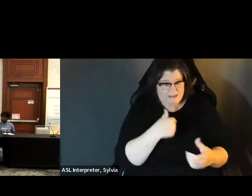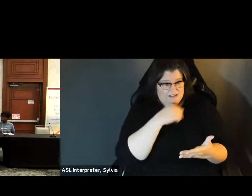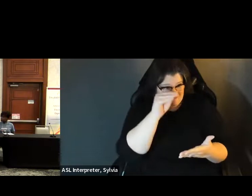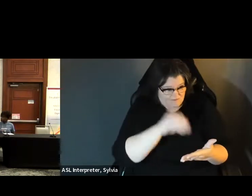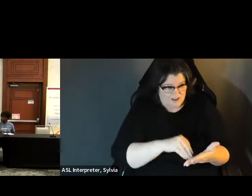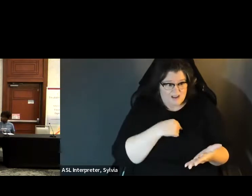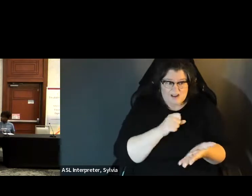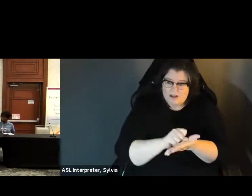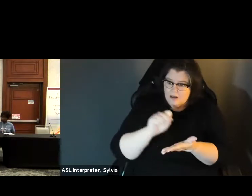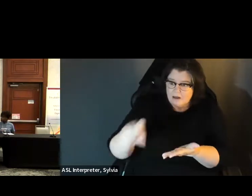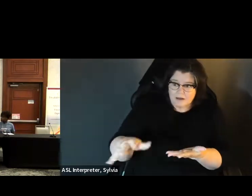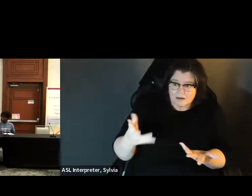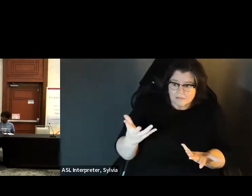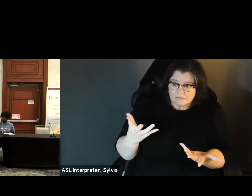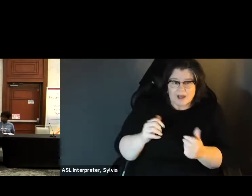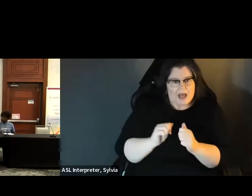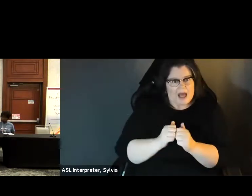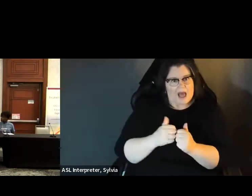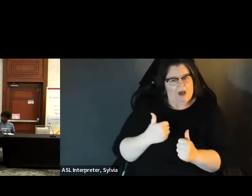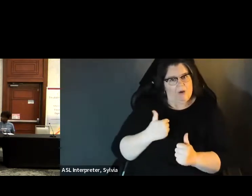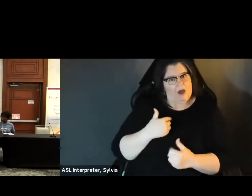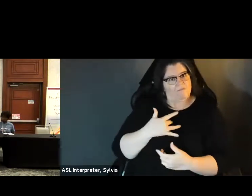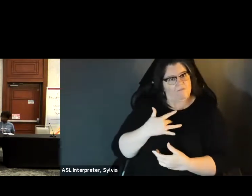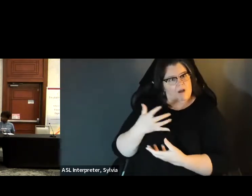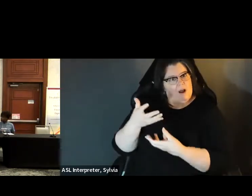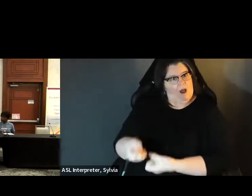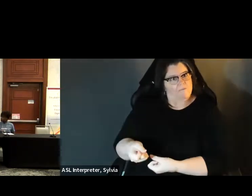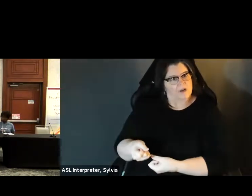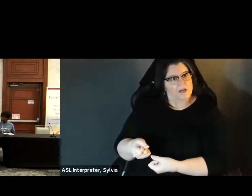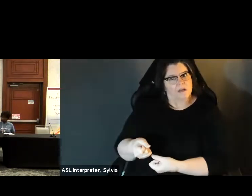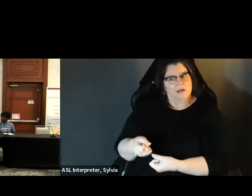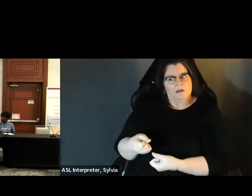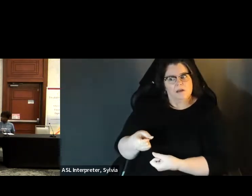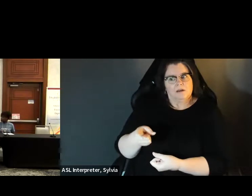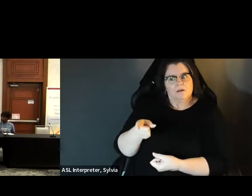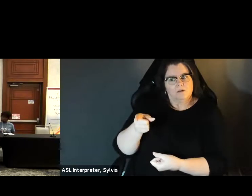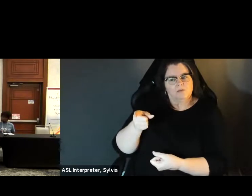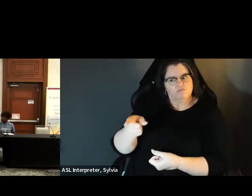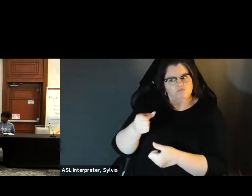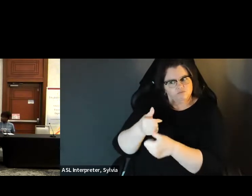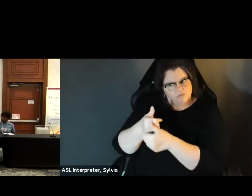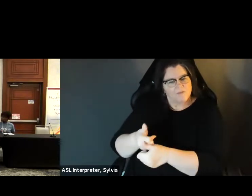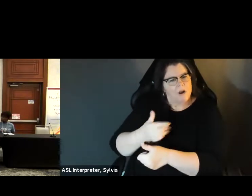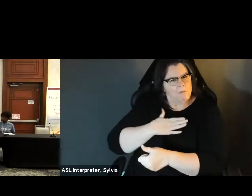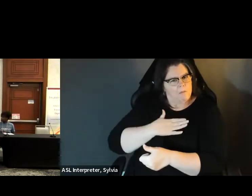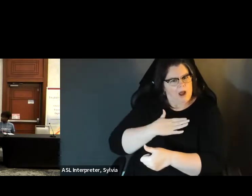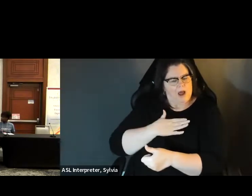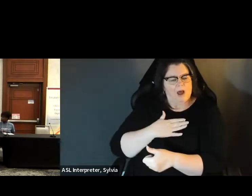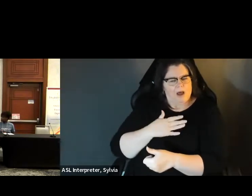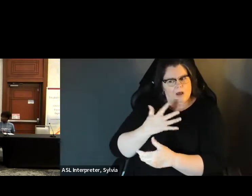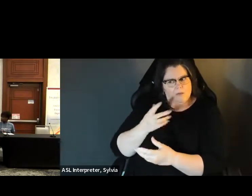I'm okay Well, I'm happy to to speak about that, because I've literally gone through that entire process.